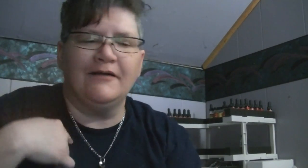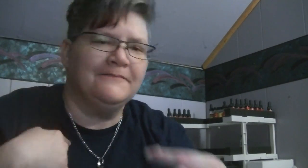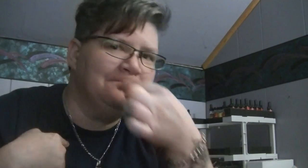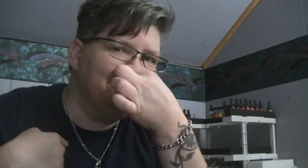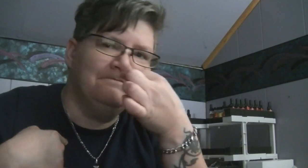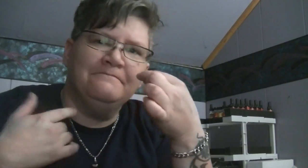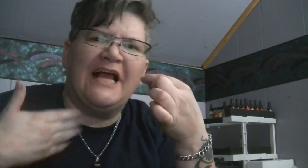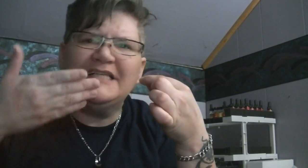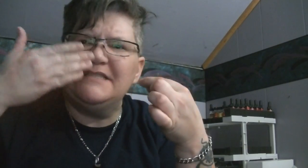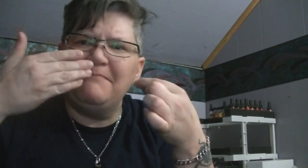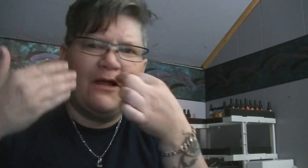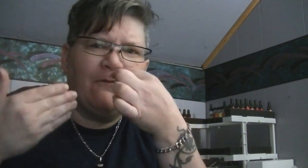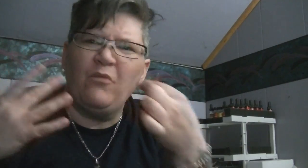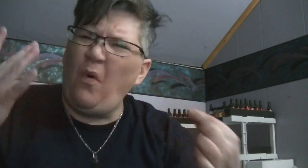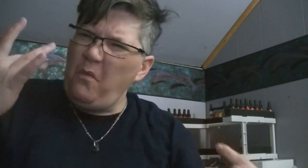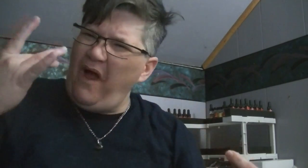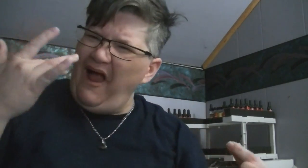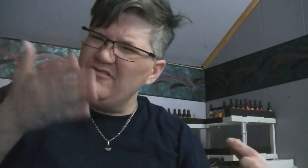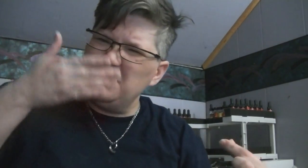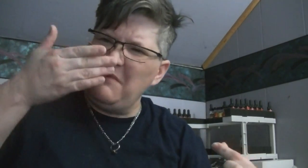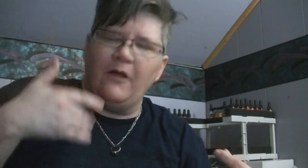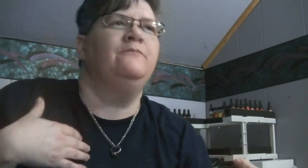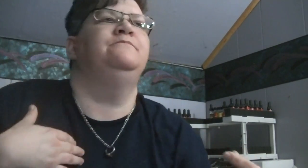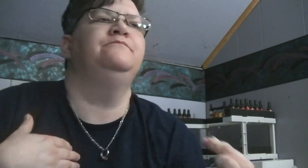by the smell, what? why?